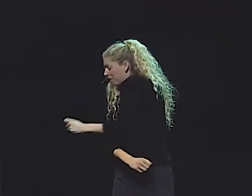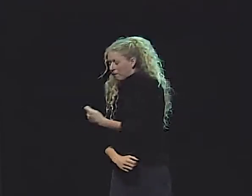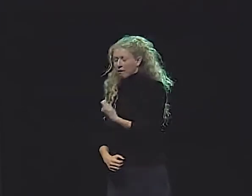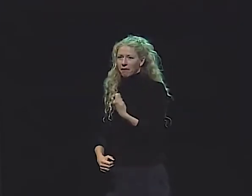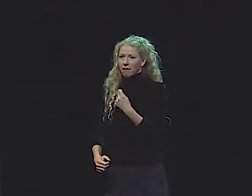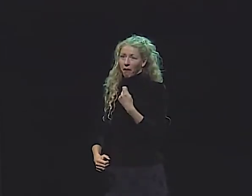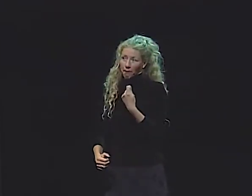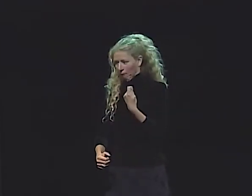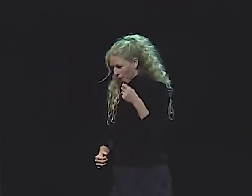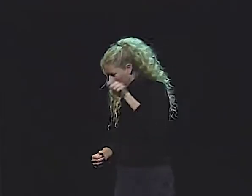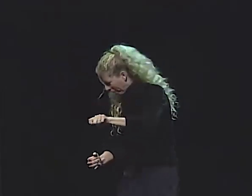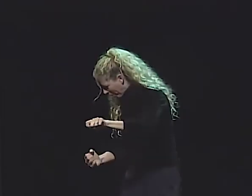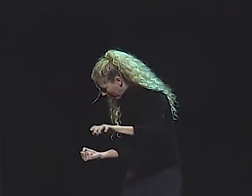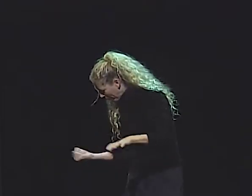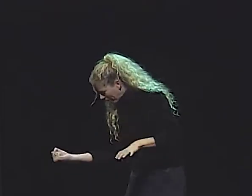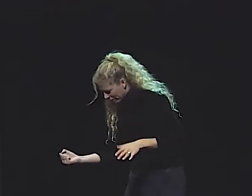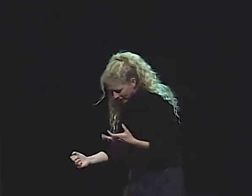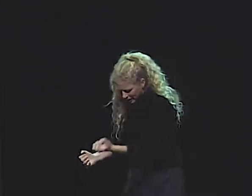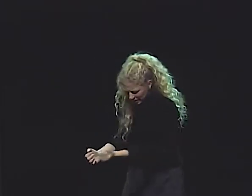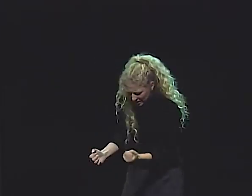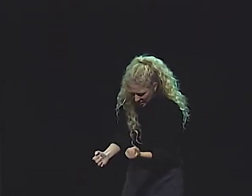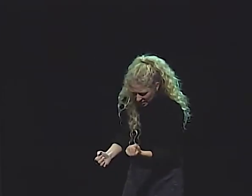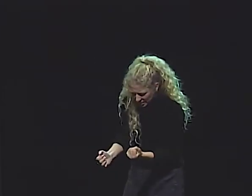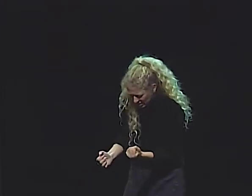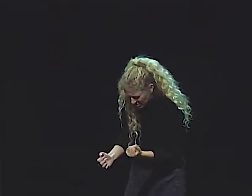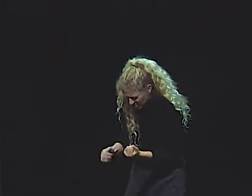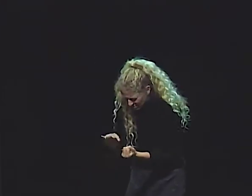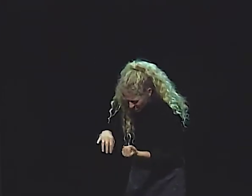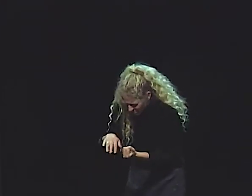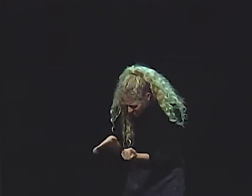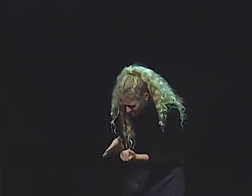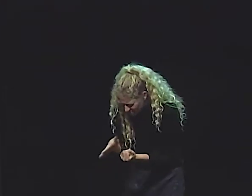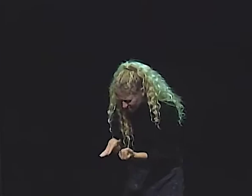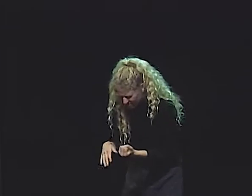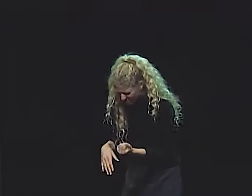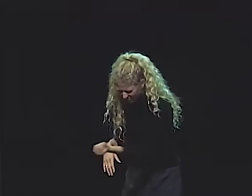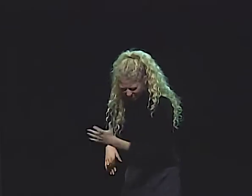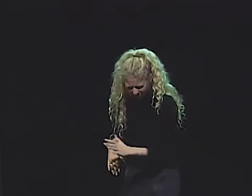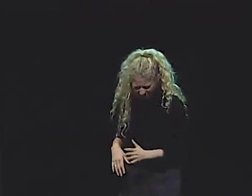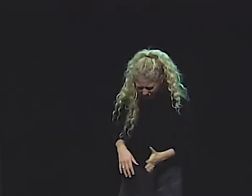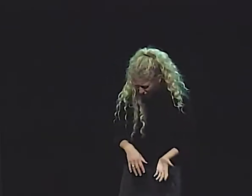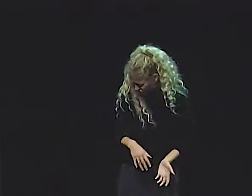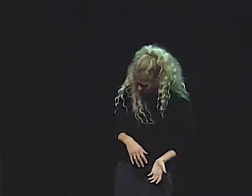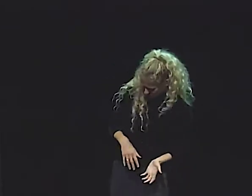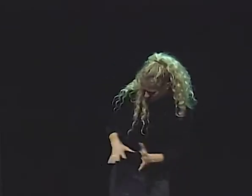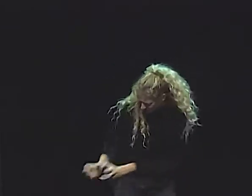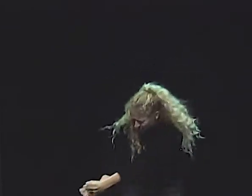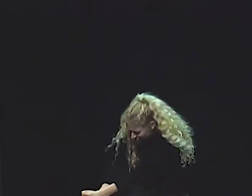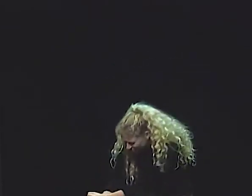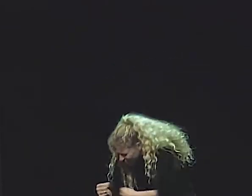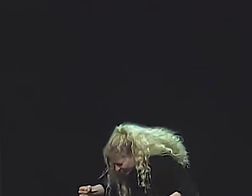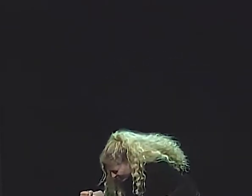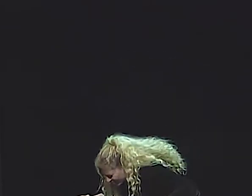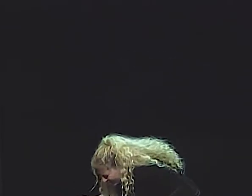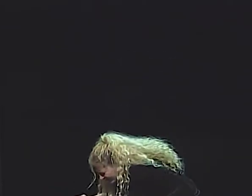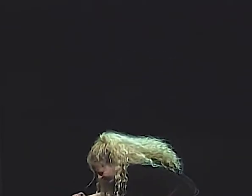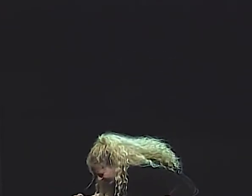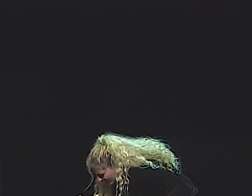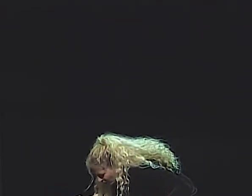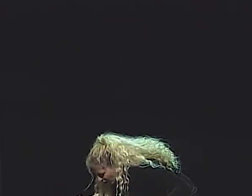AND FOUND SHE COULD USE IT TO GROOM HER HAIR AND HER WINGS. "HMM. NOT BAD." IN ANOTHER DRAWER, SHE LOOKED THROUGH